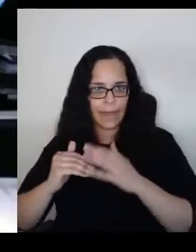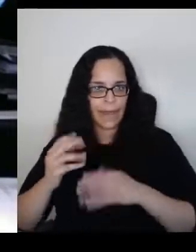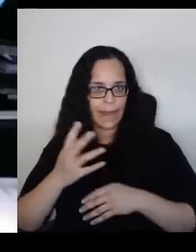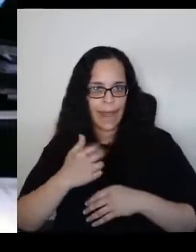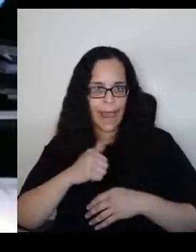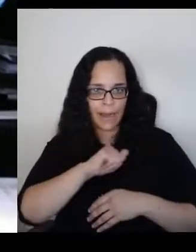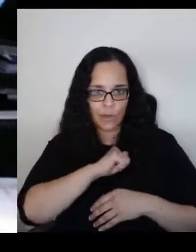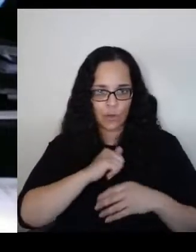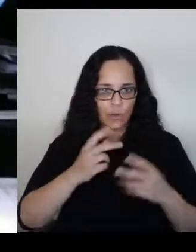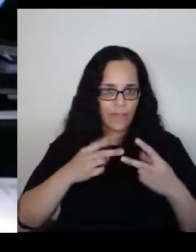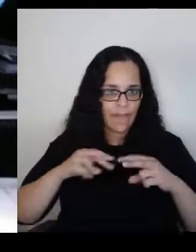And.